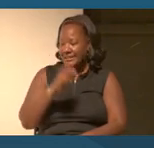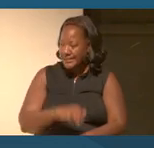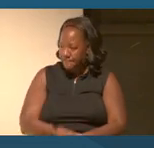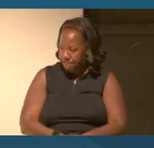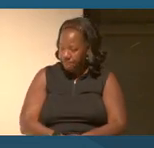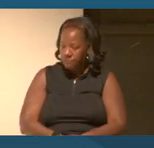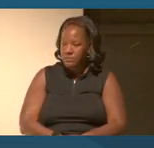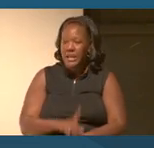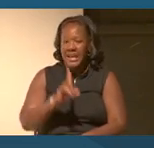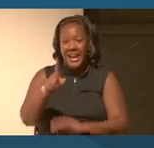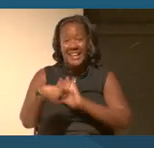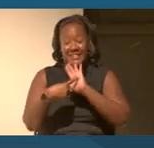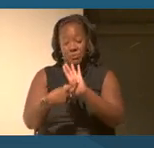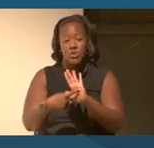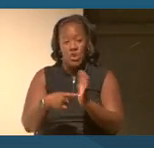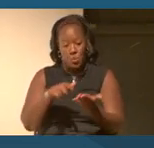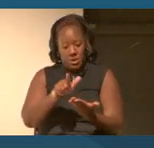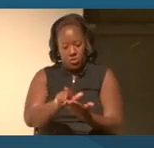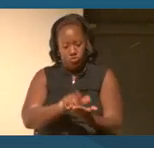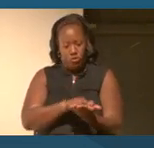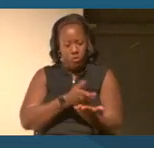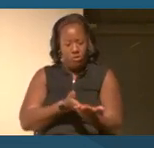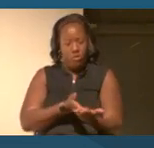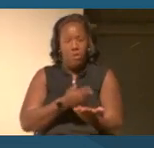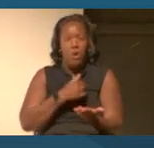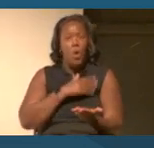reflected in law was characterized by male dominance.